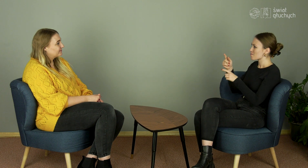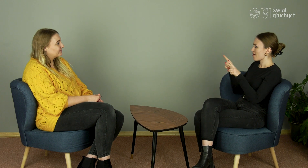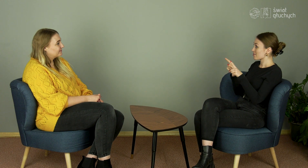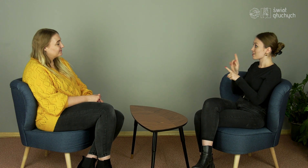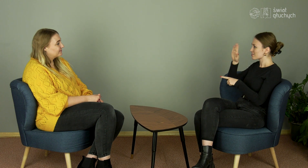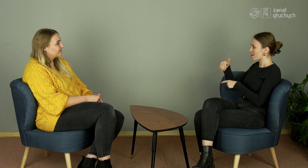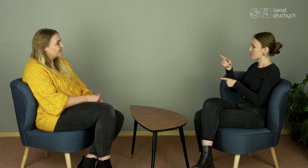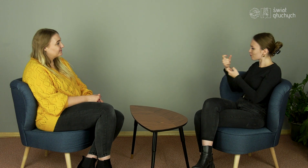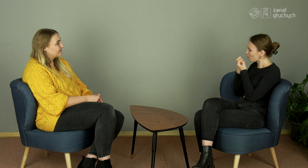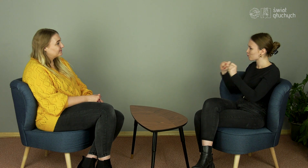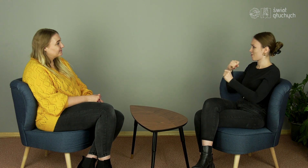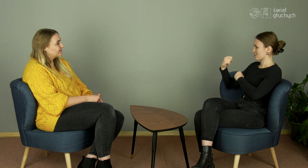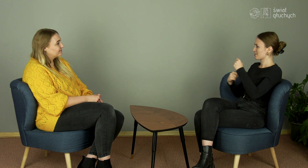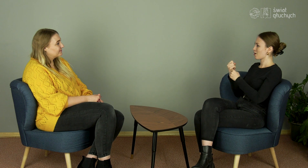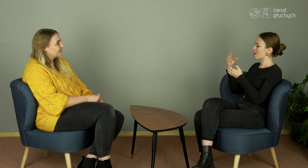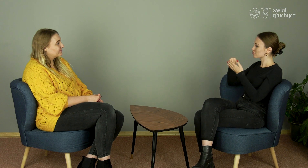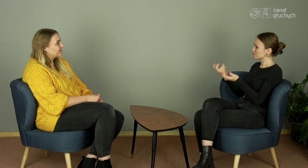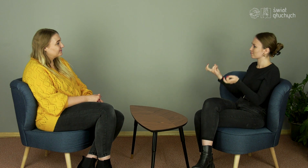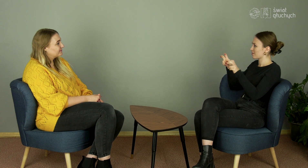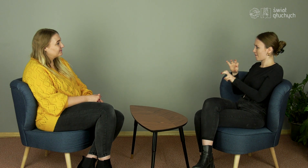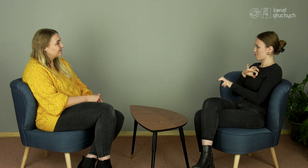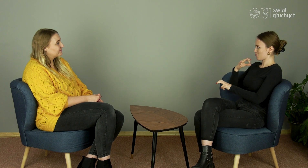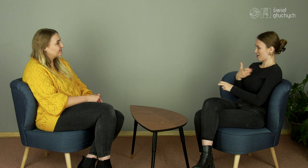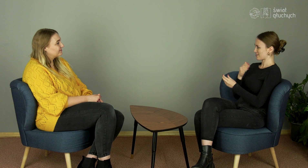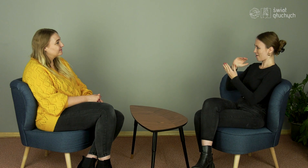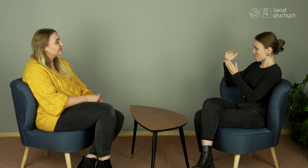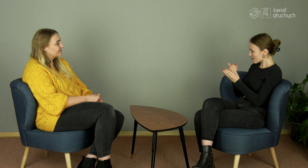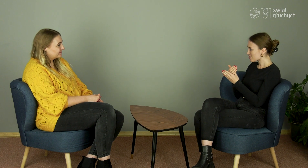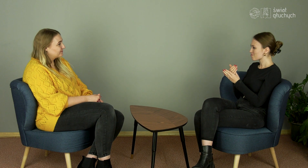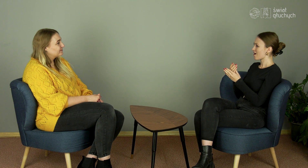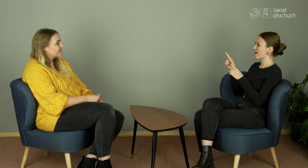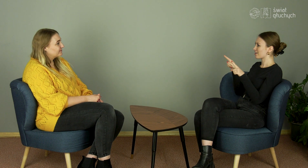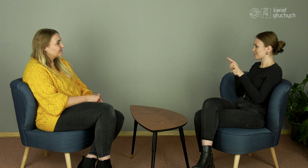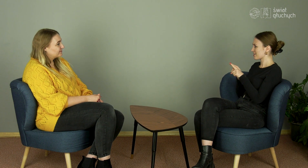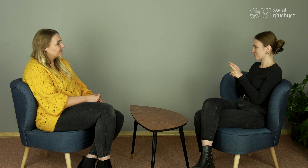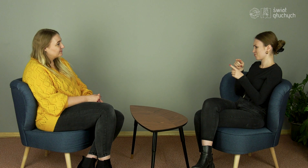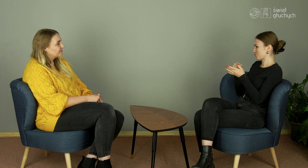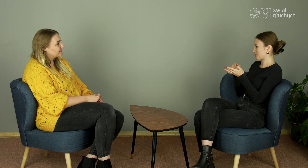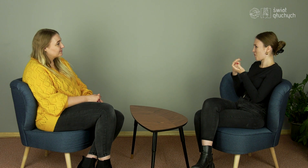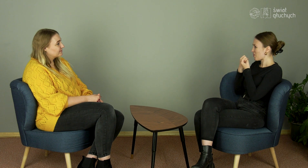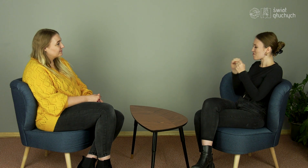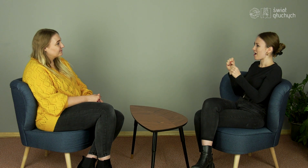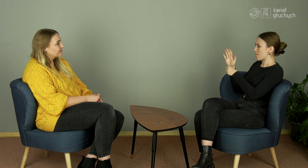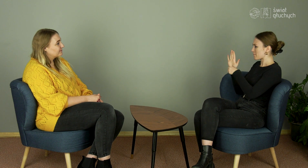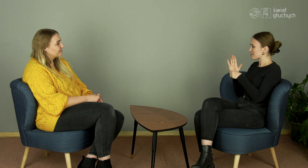You started your own company, it was a very bold move.